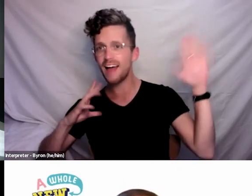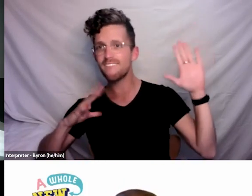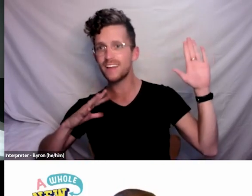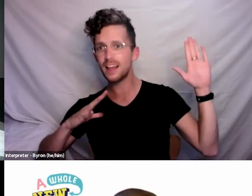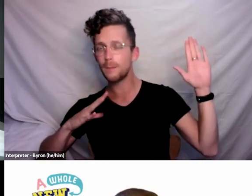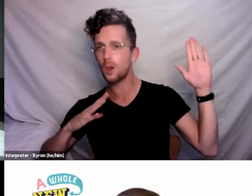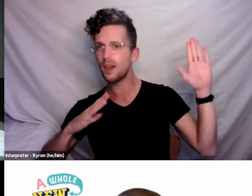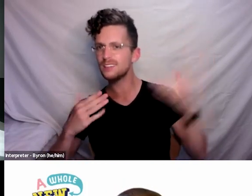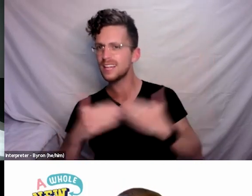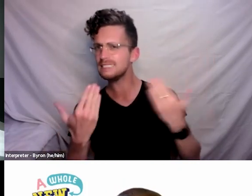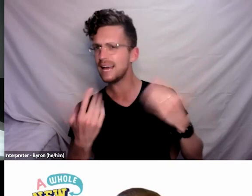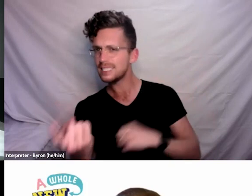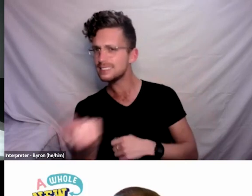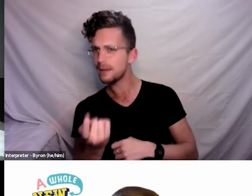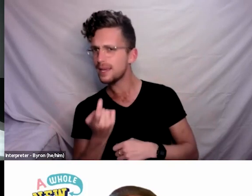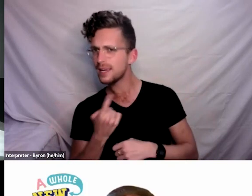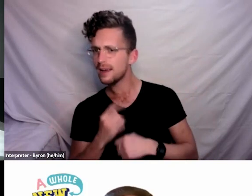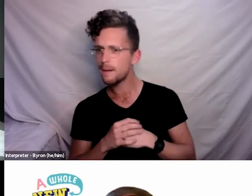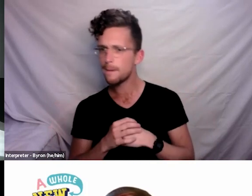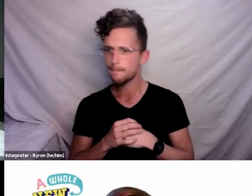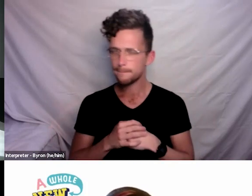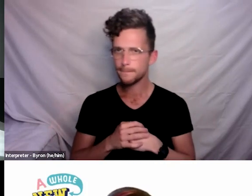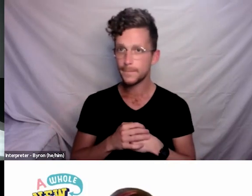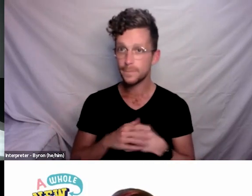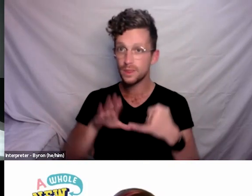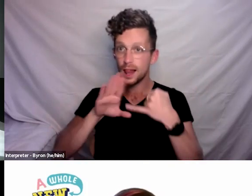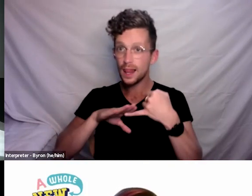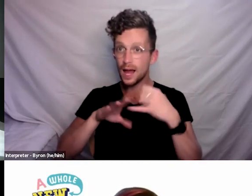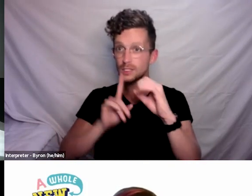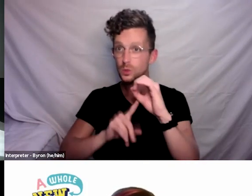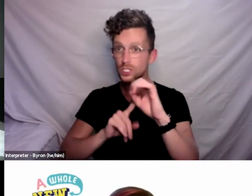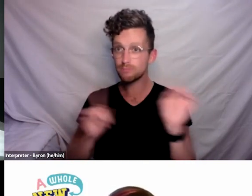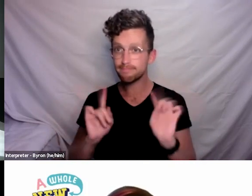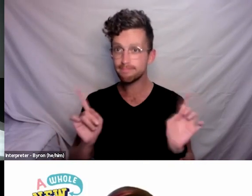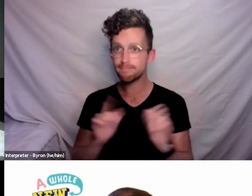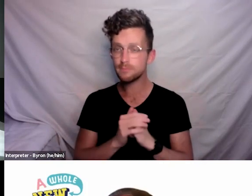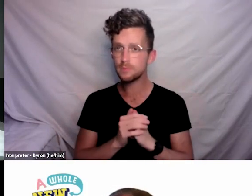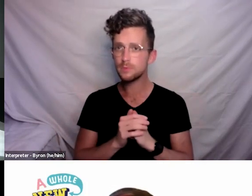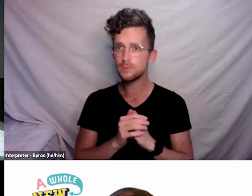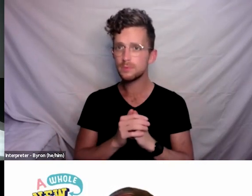So the question that I’m going to ask is the last one, is, what if a person with autism